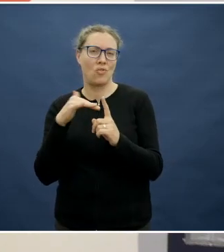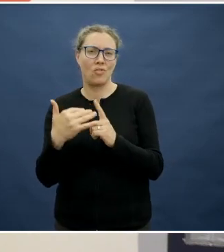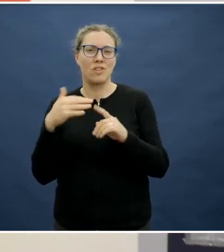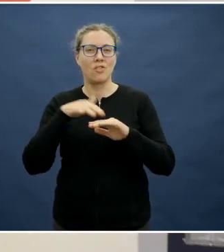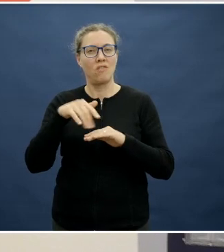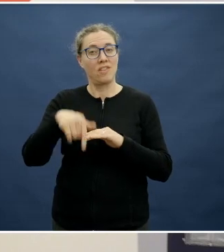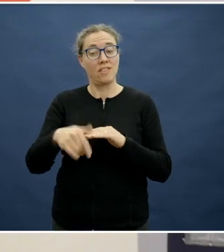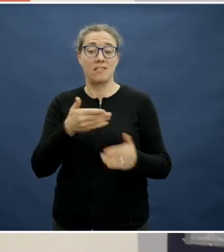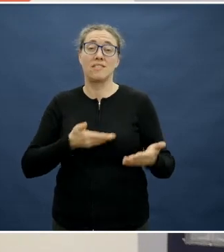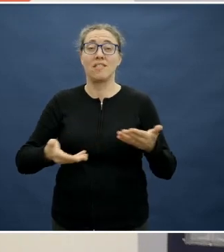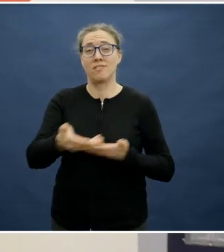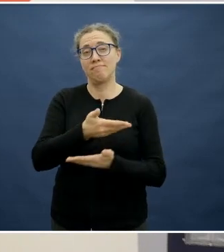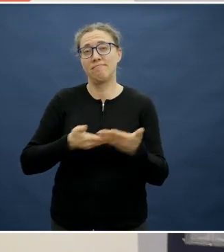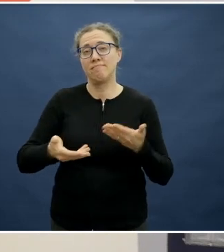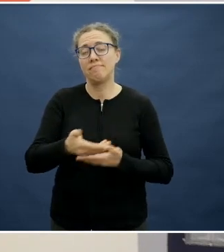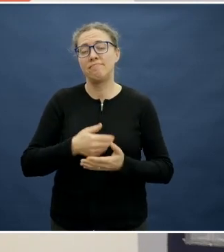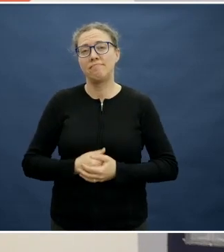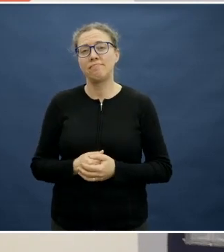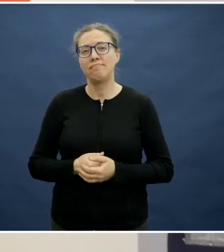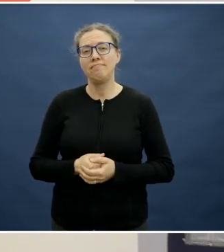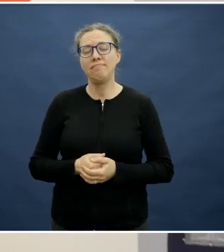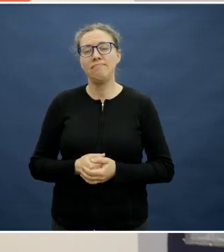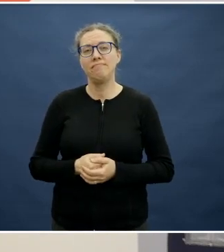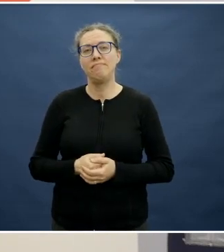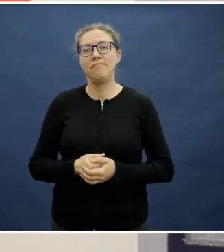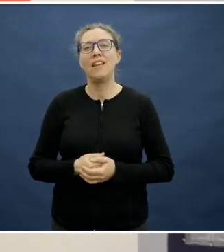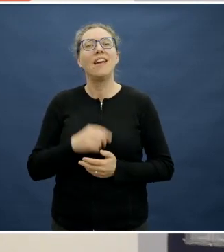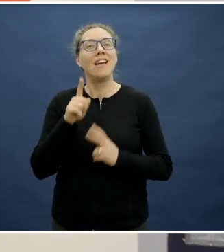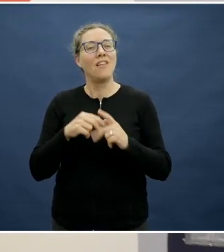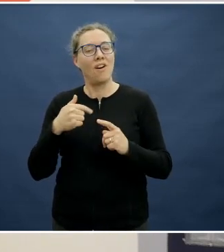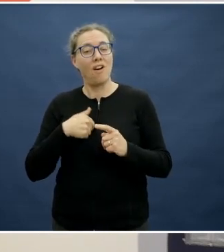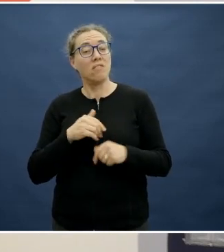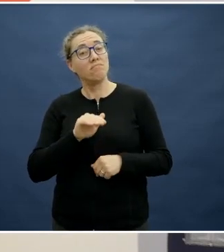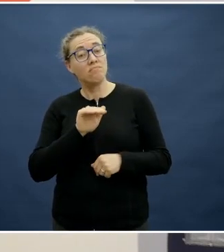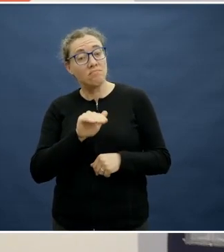because when I'm interacting with people, if I say, "Oh, did you know one serve of discretionary